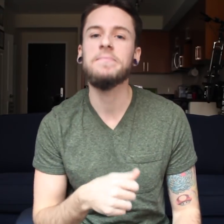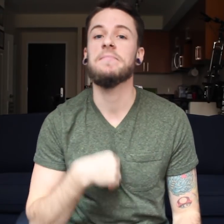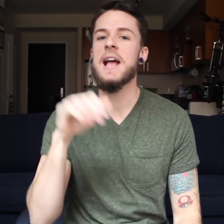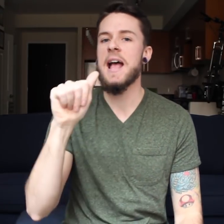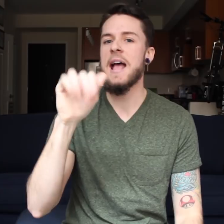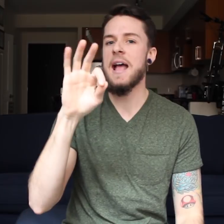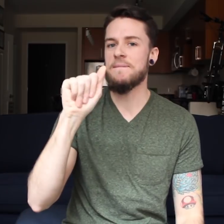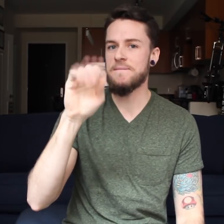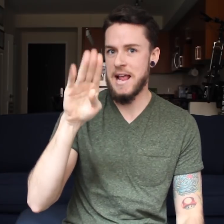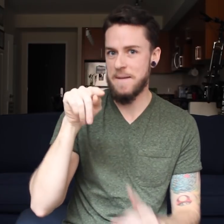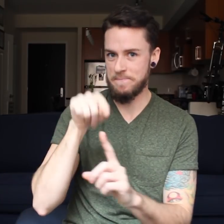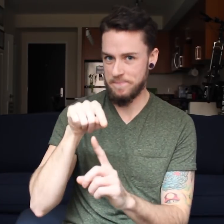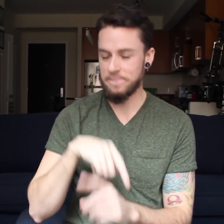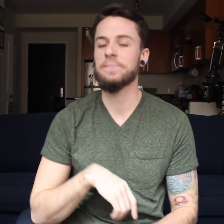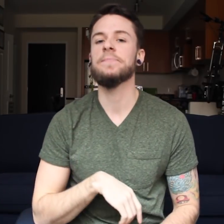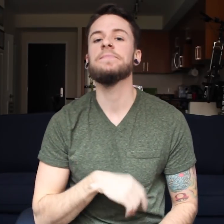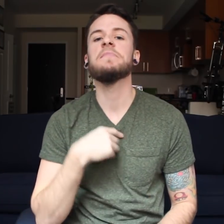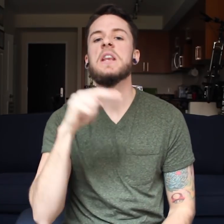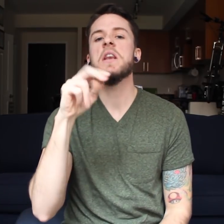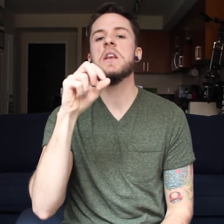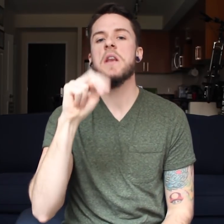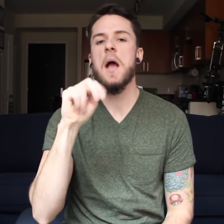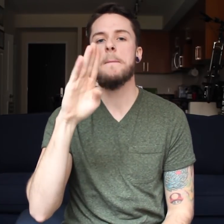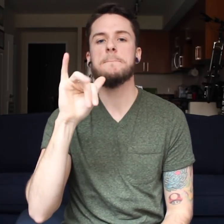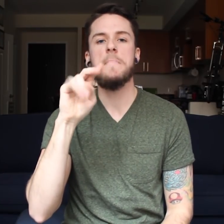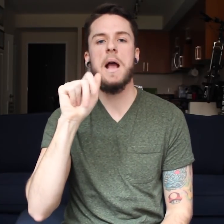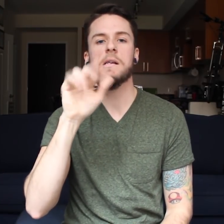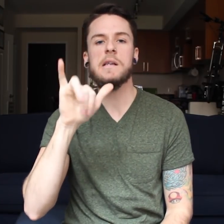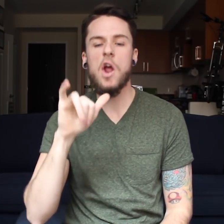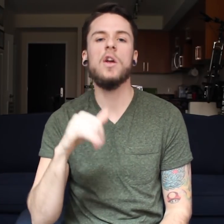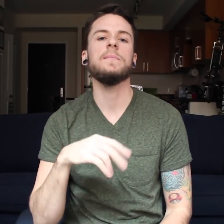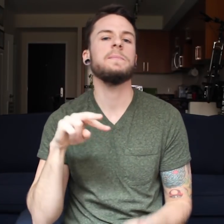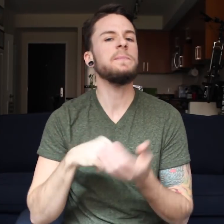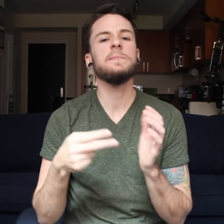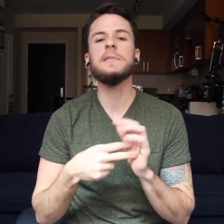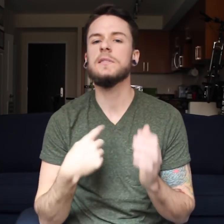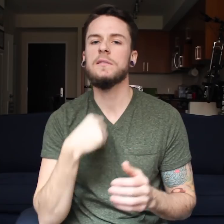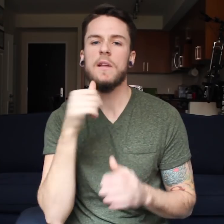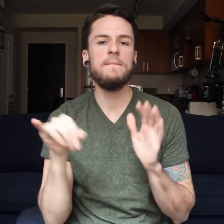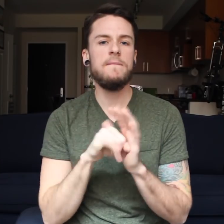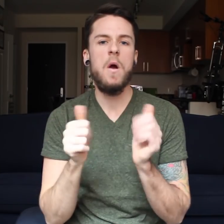So, I am an AFAB and I am non-binary. It means that I do not identify